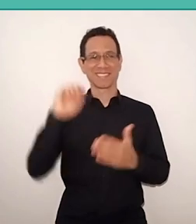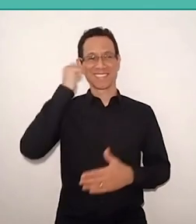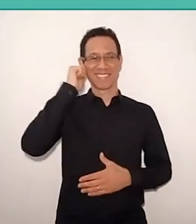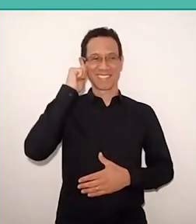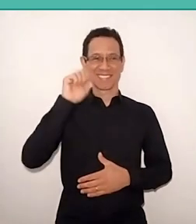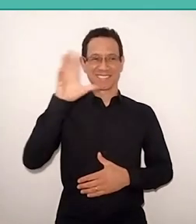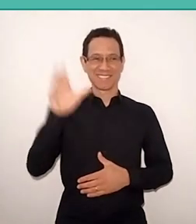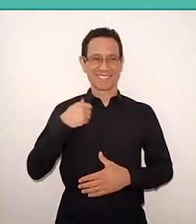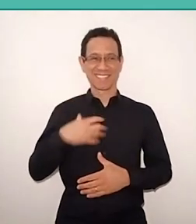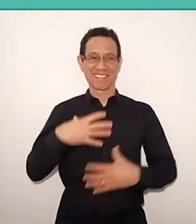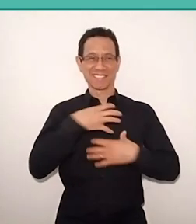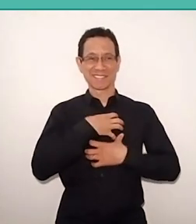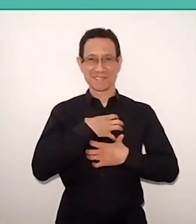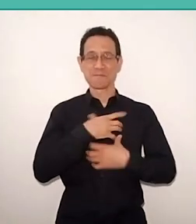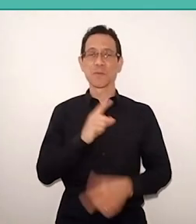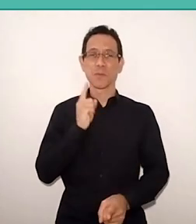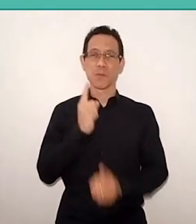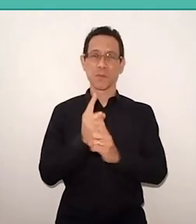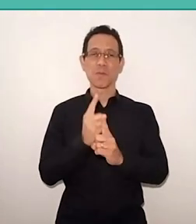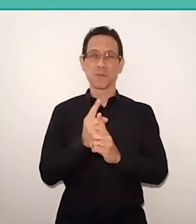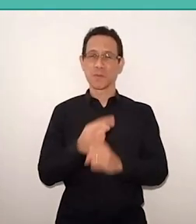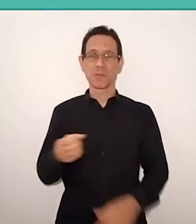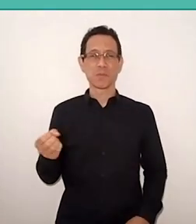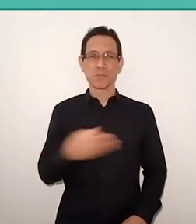a meeting that was a new meeting with myself.